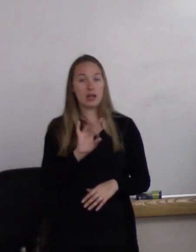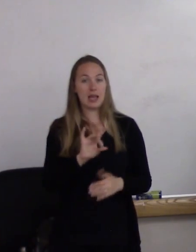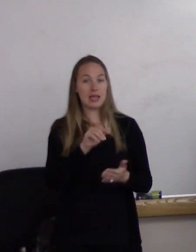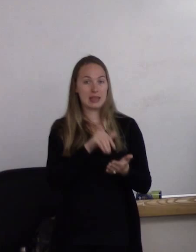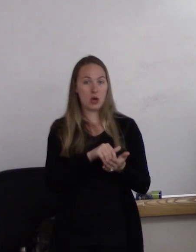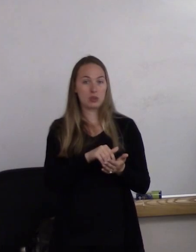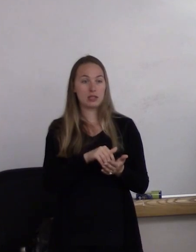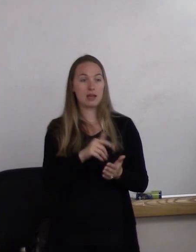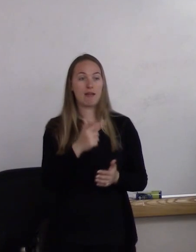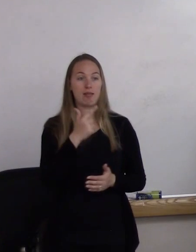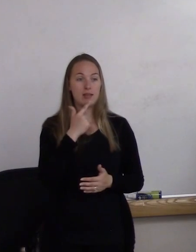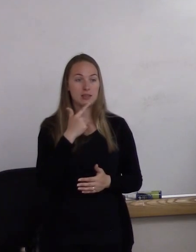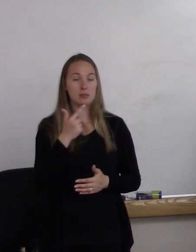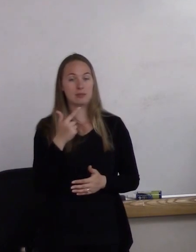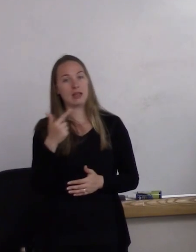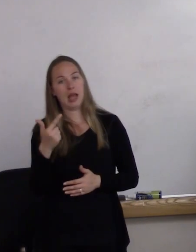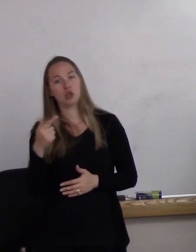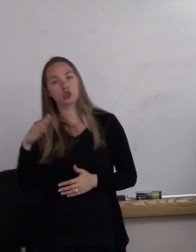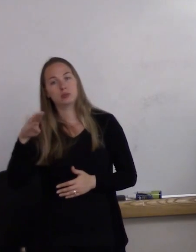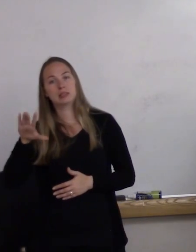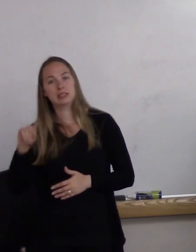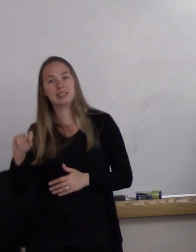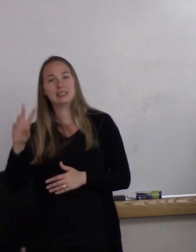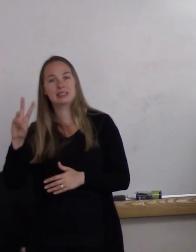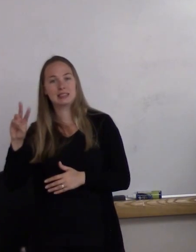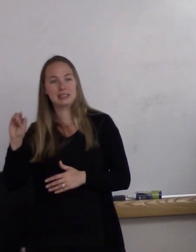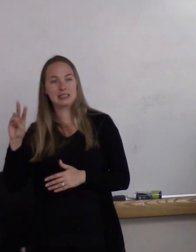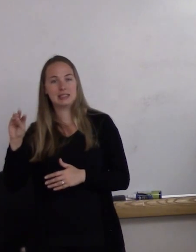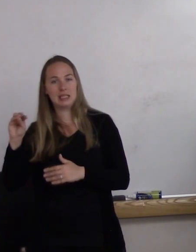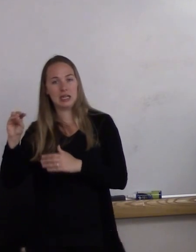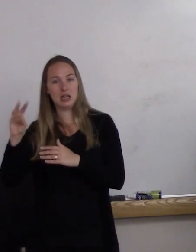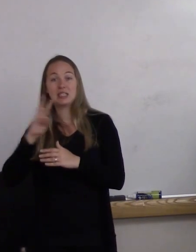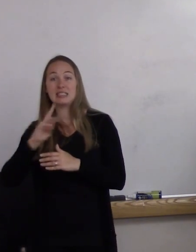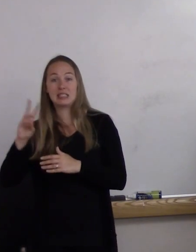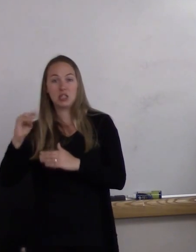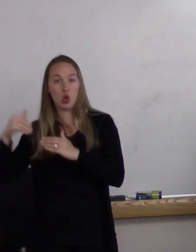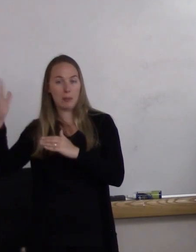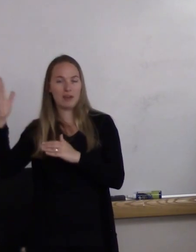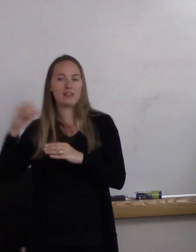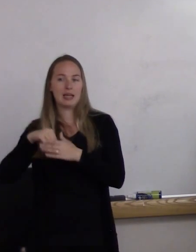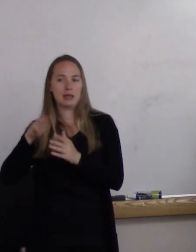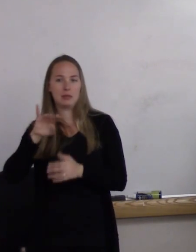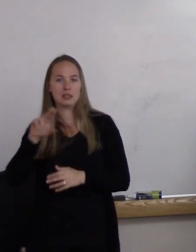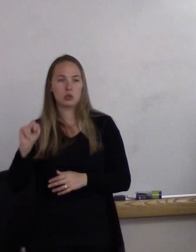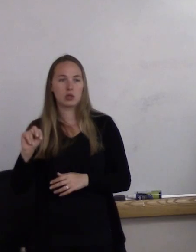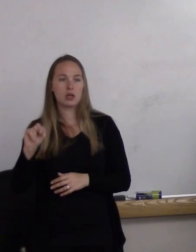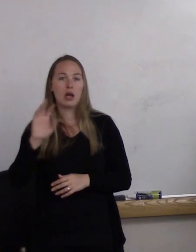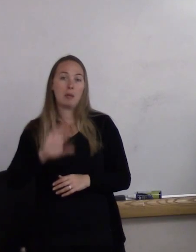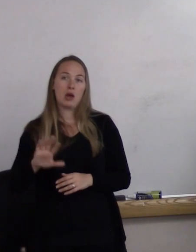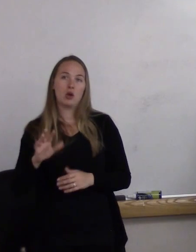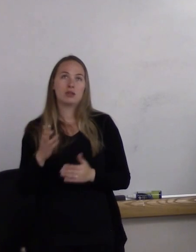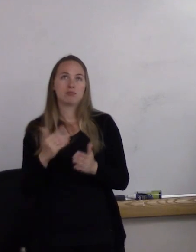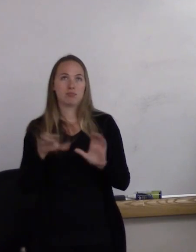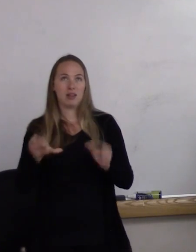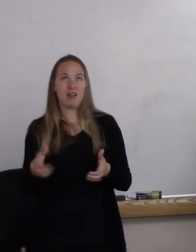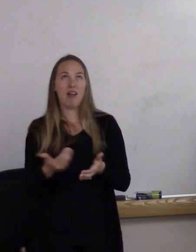and bisexual people 60-plus in Minnesota. Again, about 5% to 10% of the population.